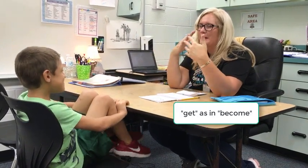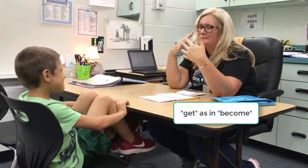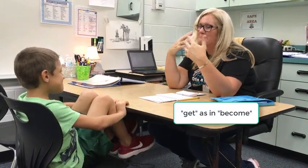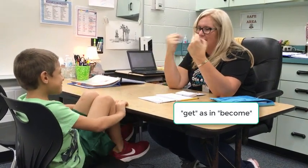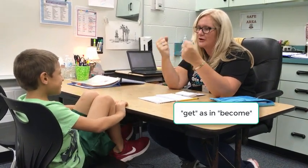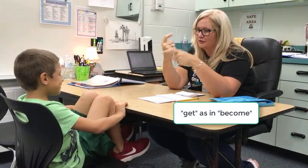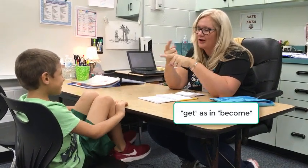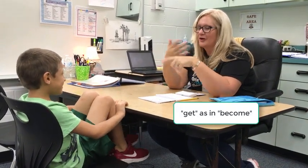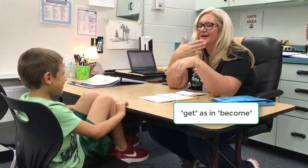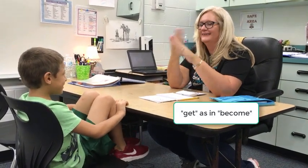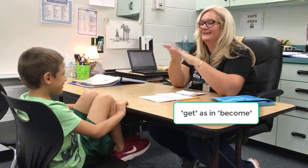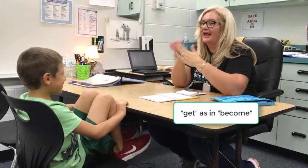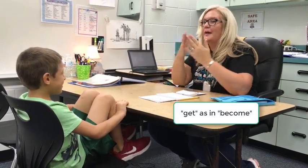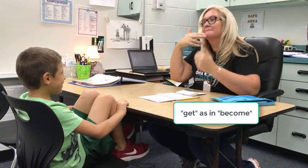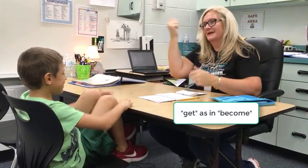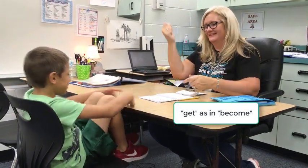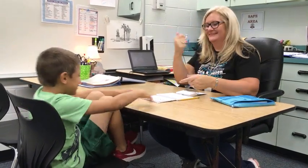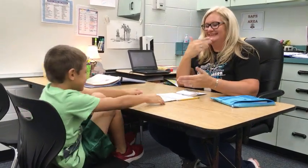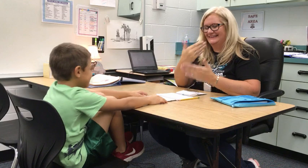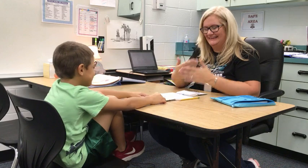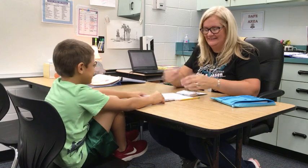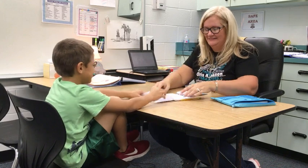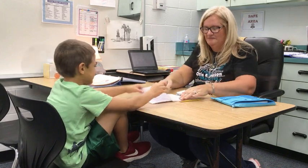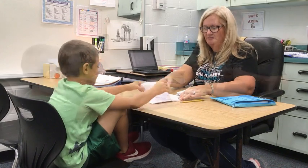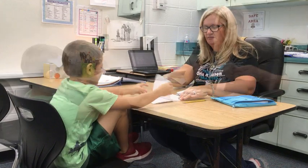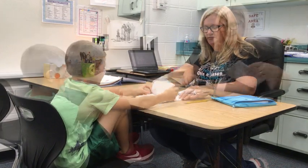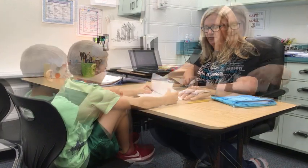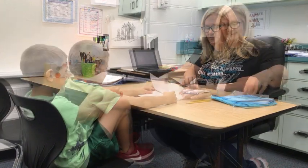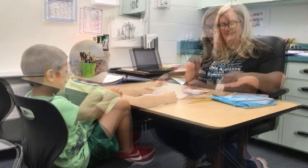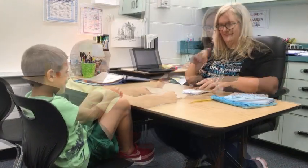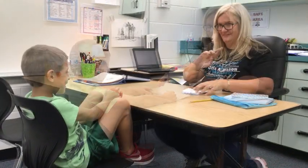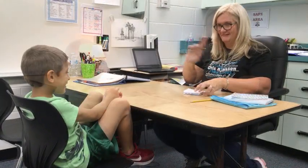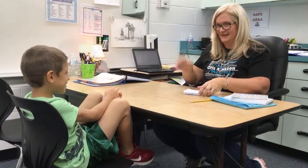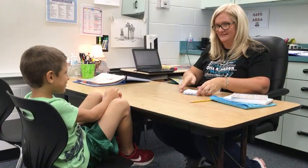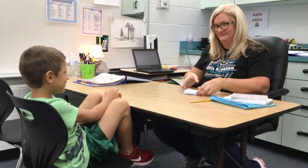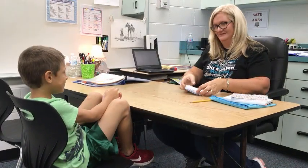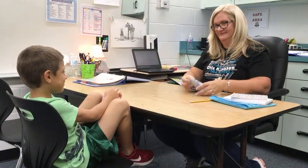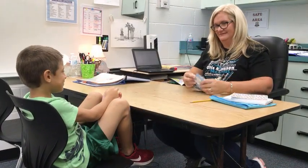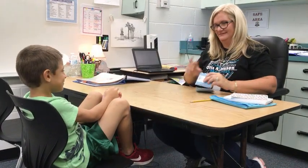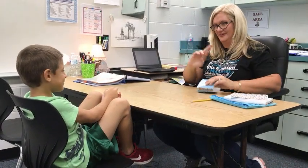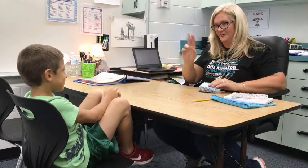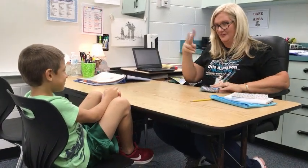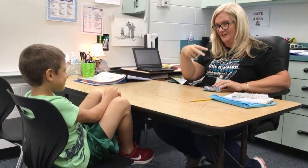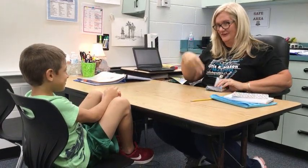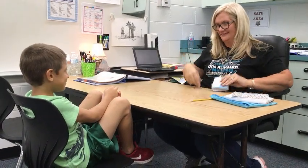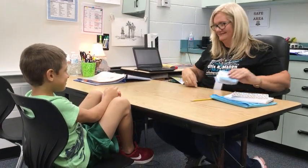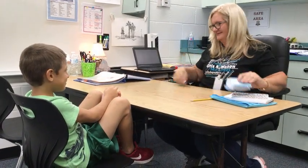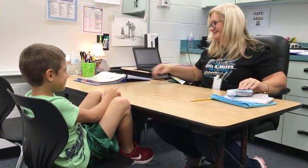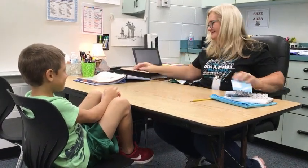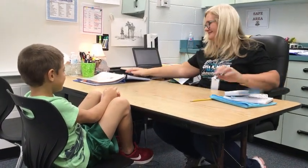[Teacher] Get healthy. Get better. Right. Good. [Teacher] Okay you ready? Ready to read?